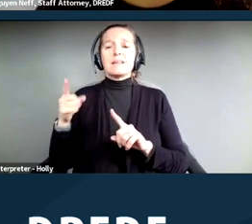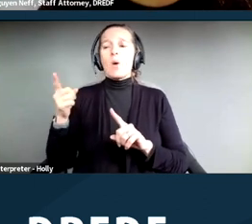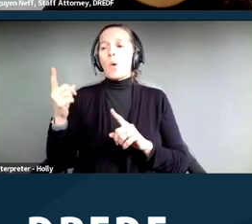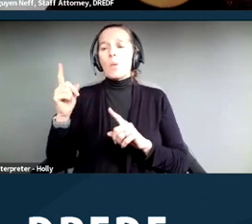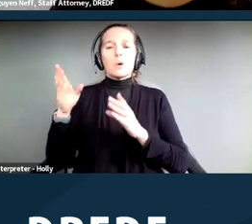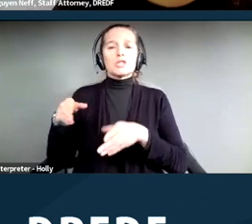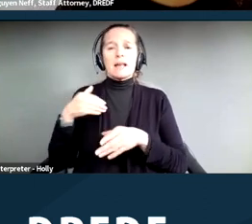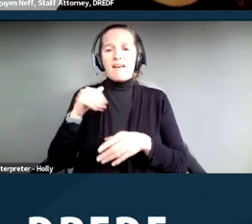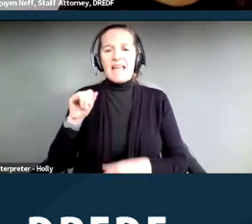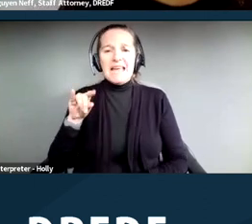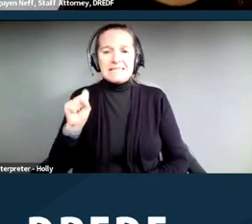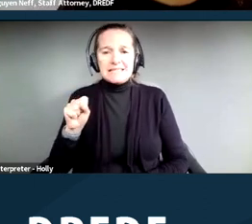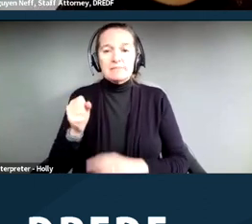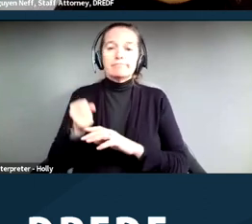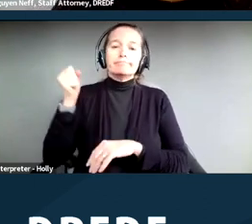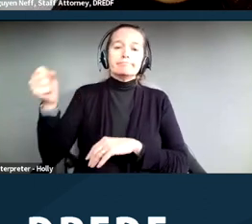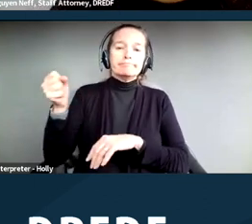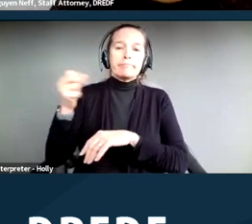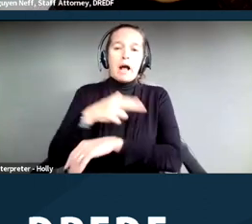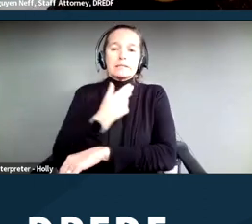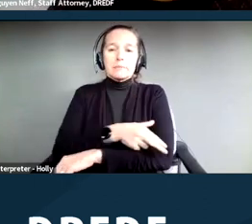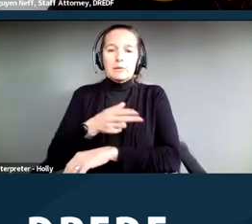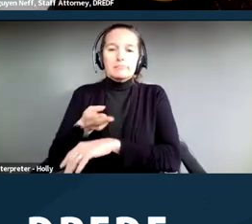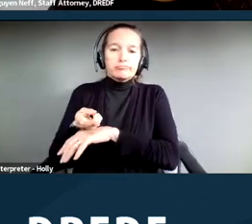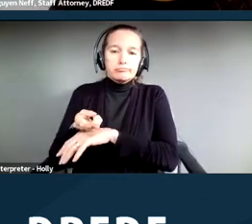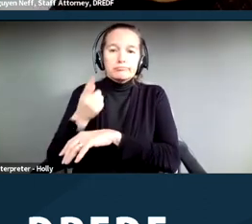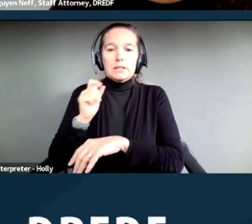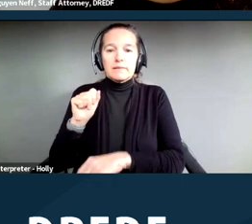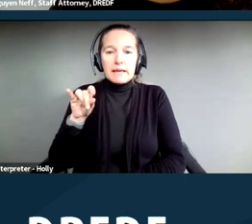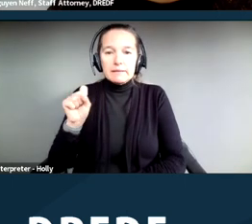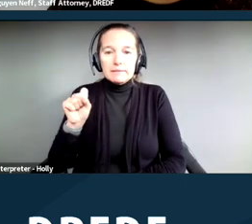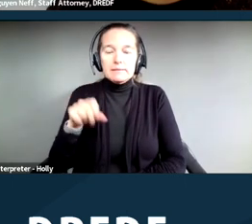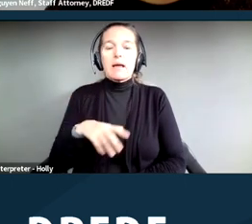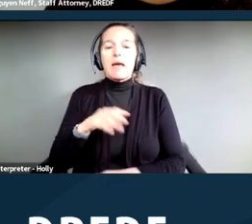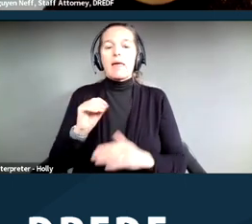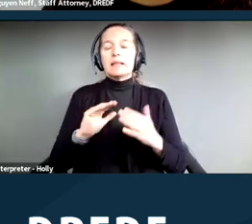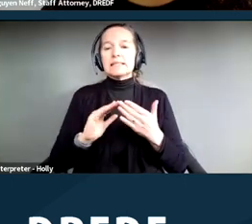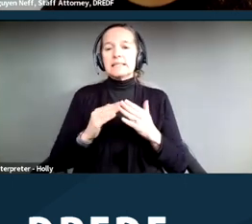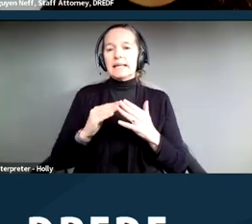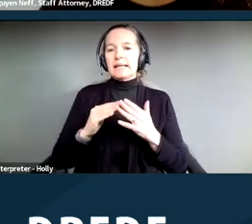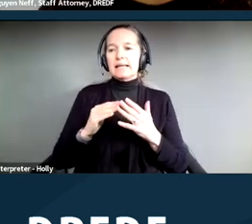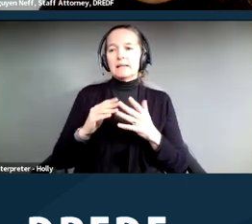hospitalized as a result of their AIDS, and the city had given him a notice of abatement for